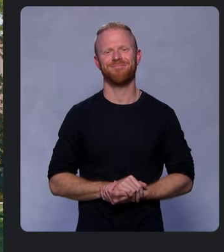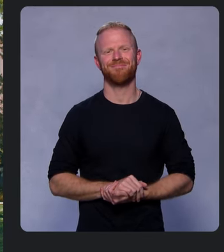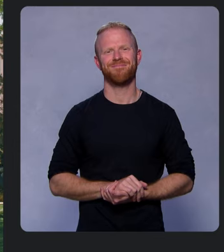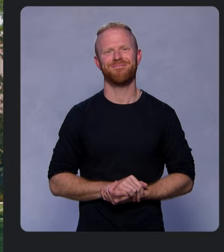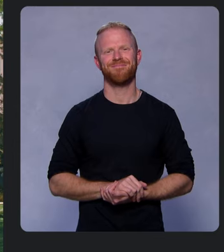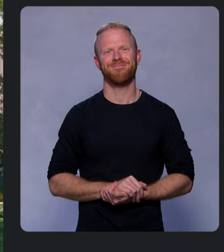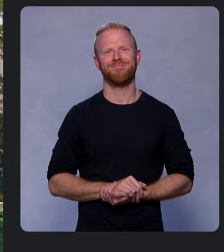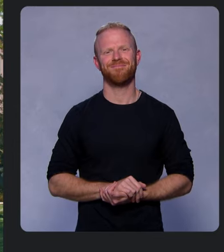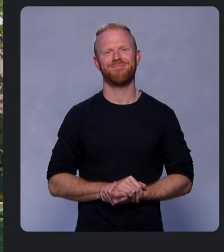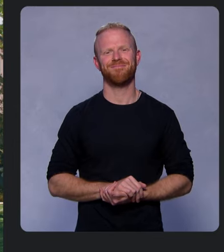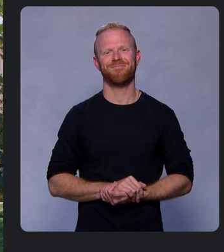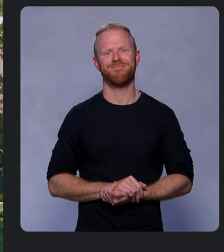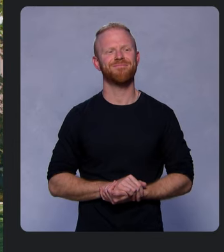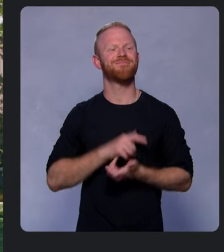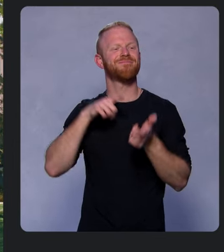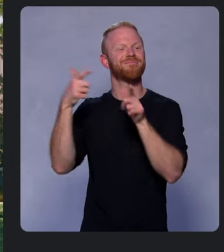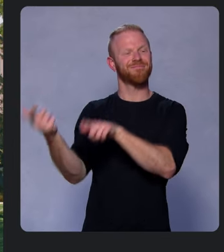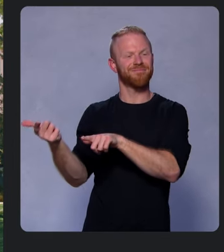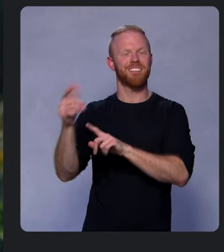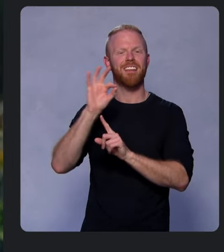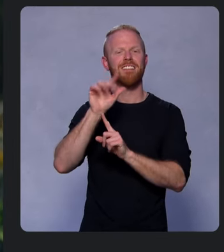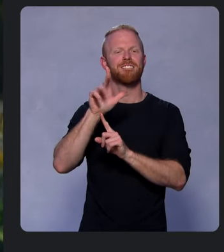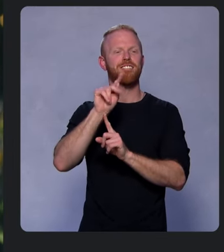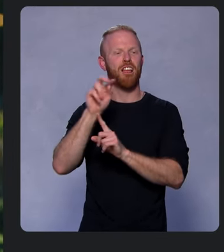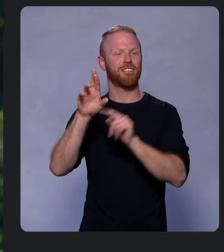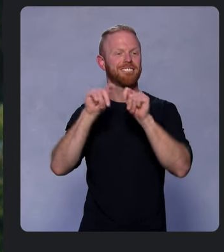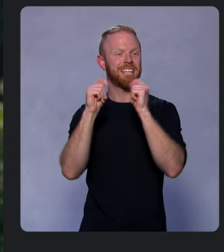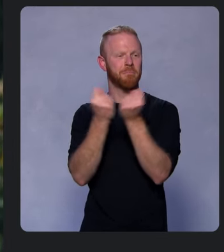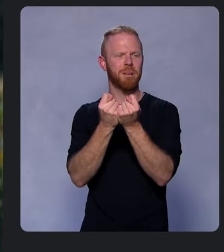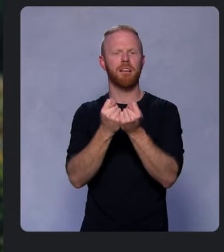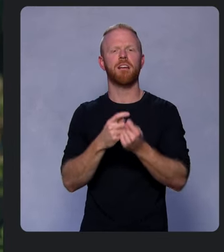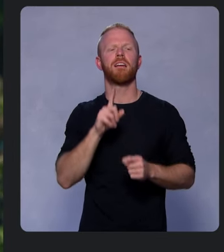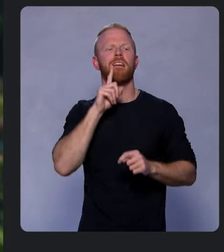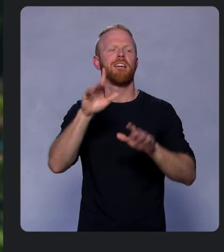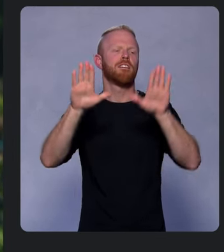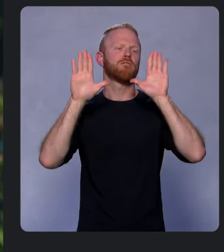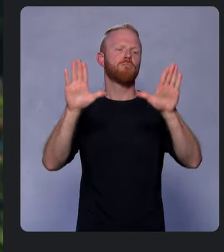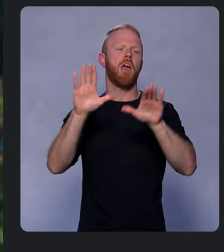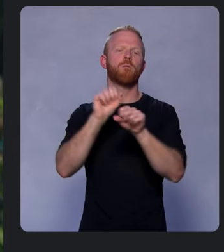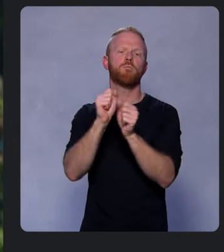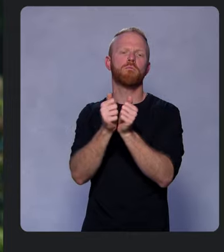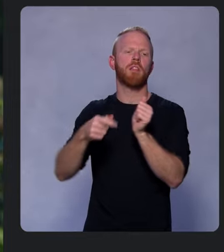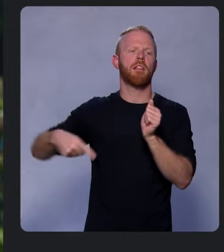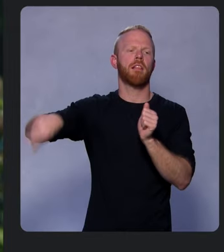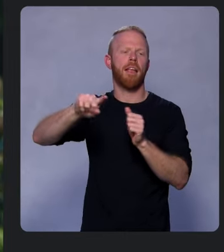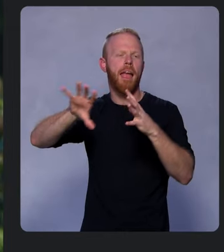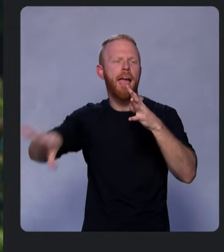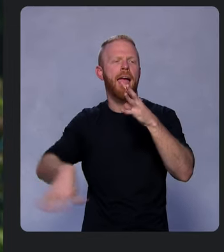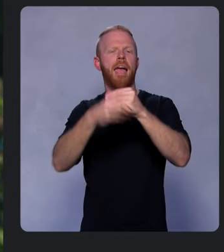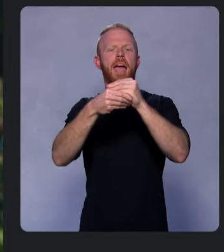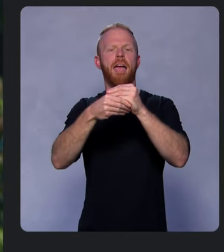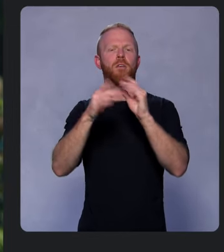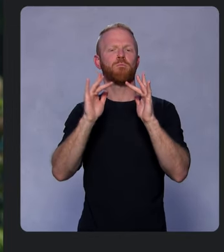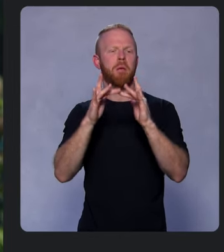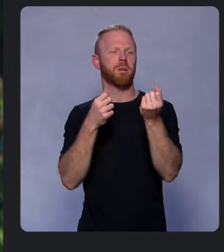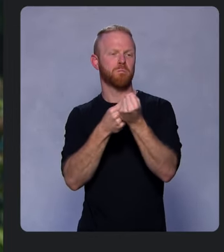Next up, it’s the Flutter team. It’s been great working with them to add web support. And in a minute, you’ll hear the latest on Flutter from Zoey.